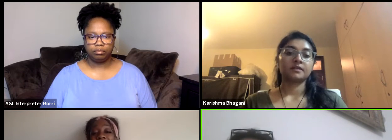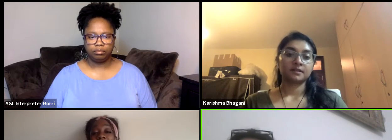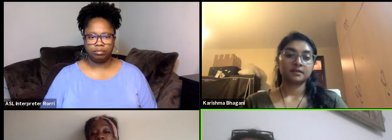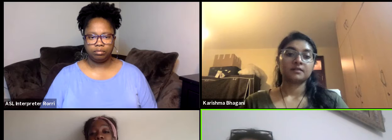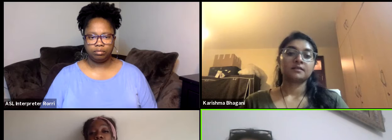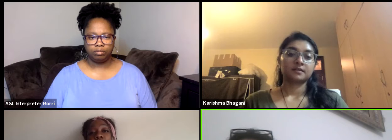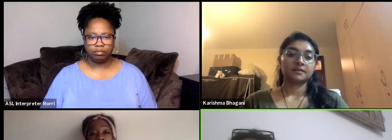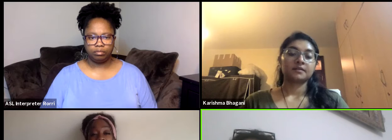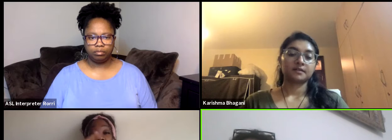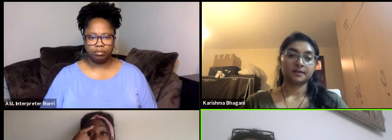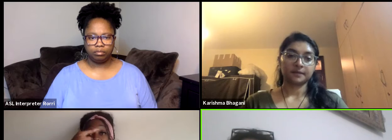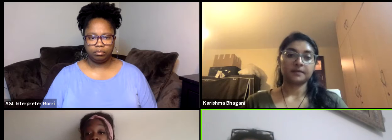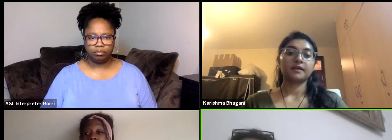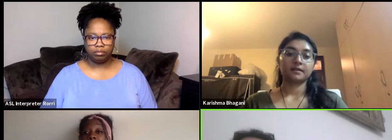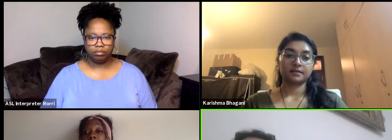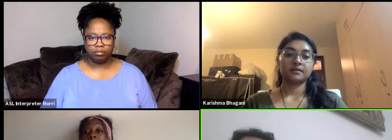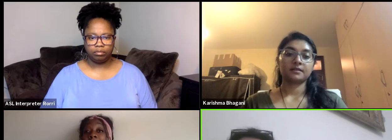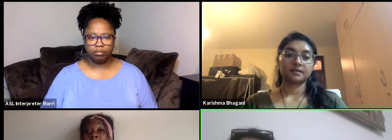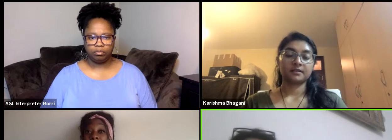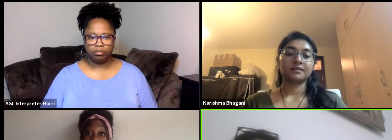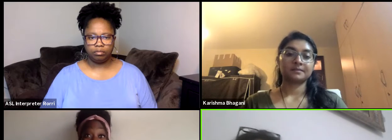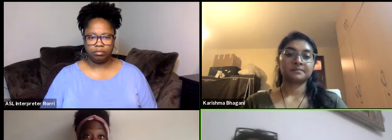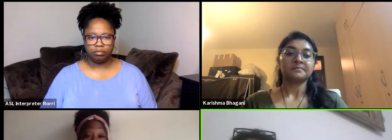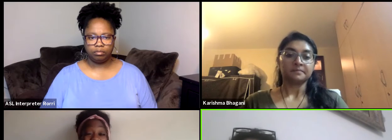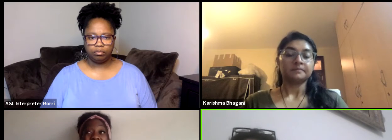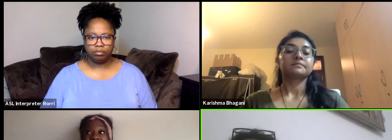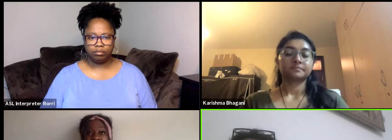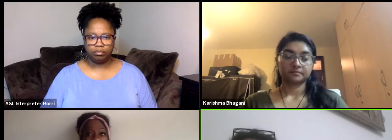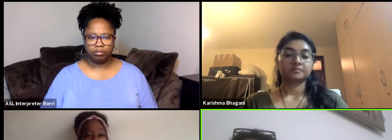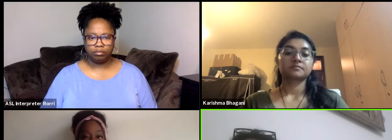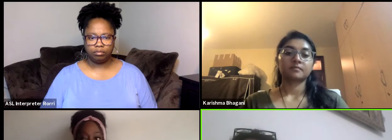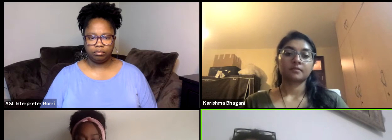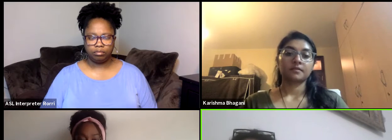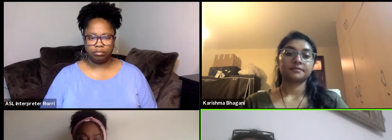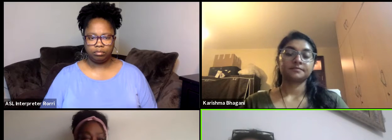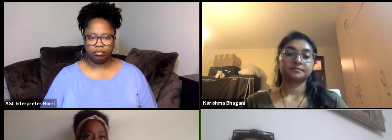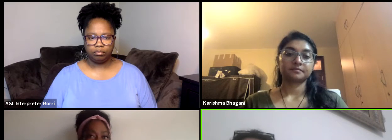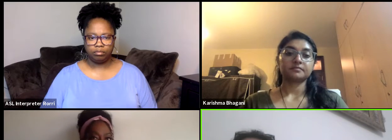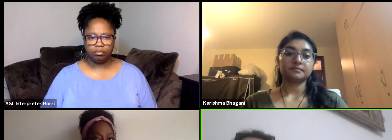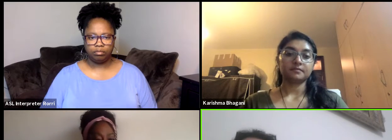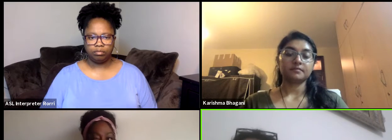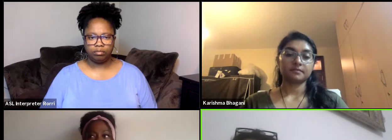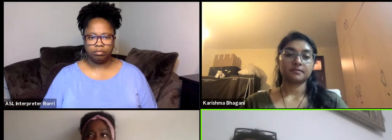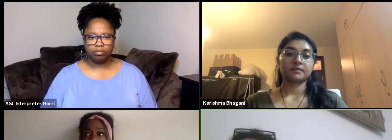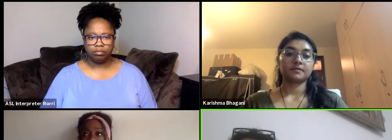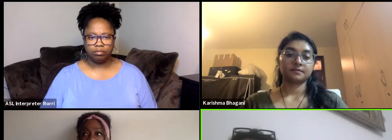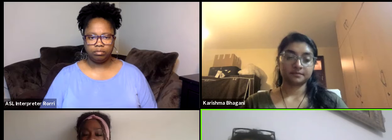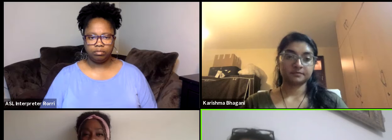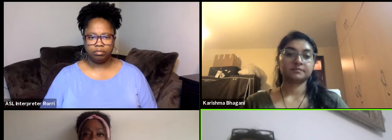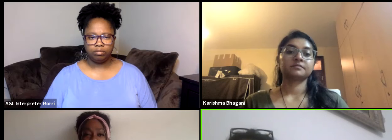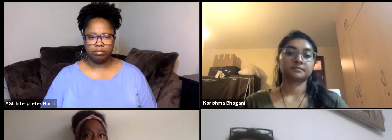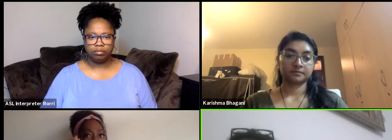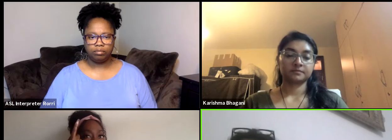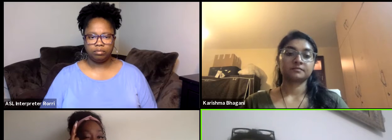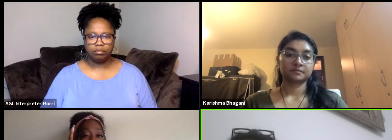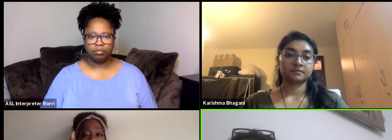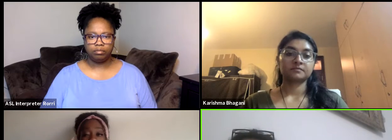on the Institute and like influenced me. So I learned, I had this sensitivity to the importance of intellectual property.